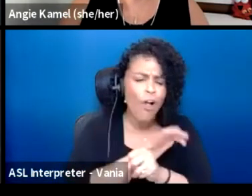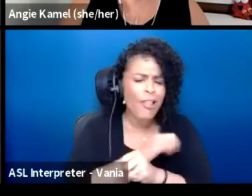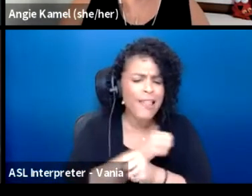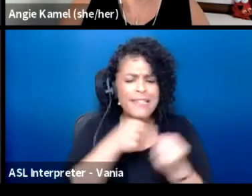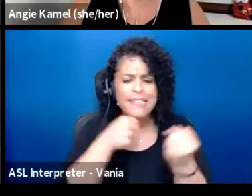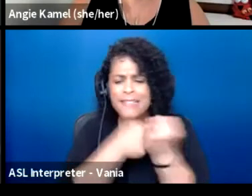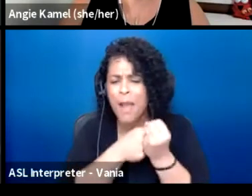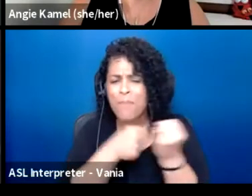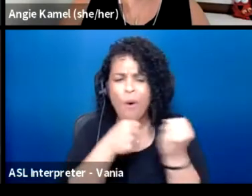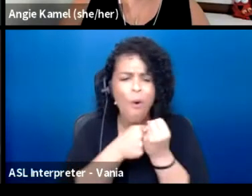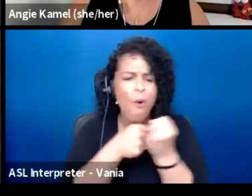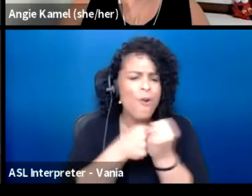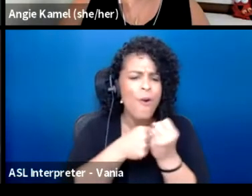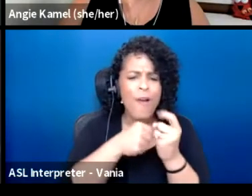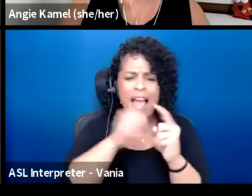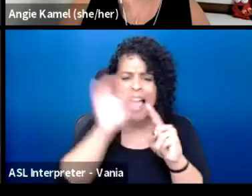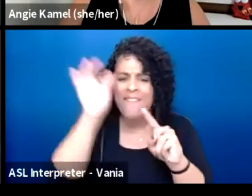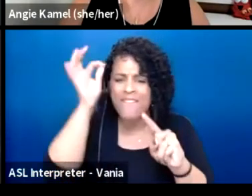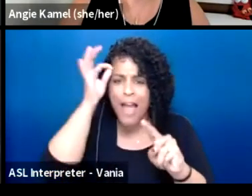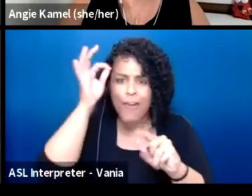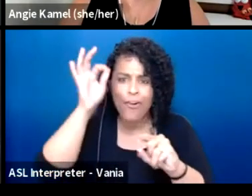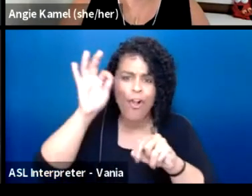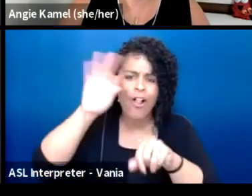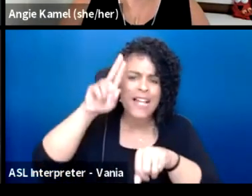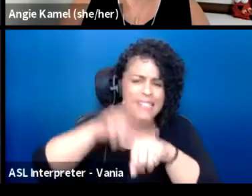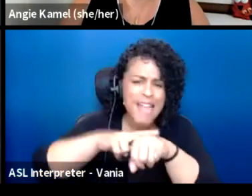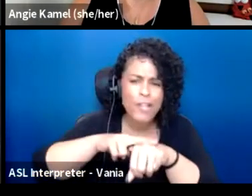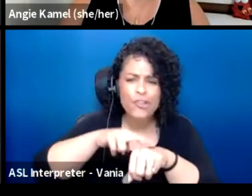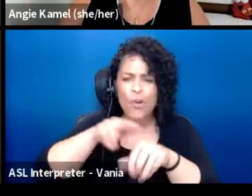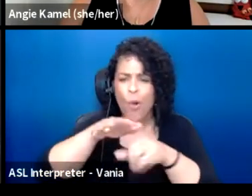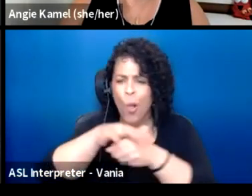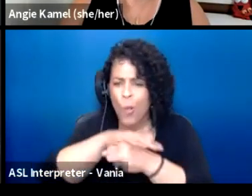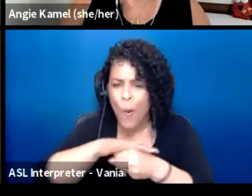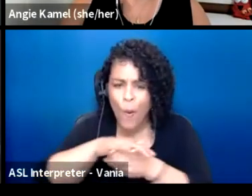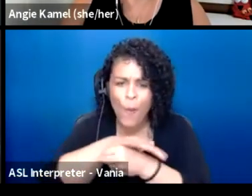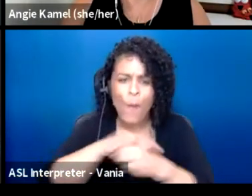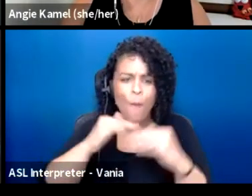at a federal, national, local level that anyone could attend